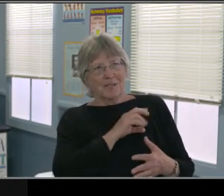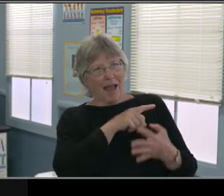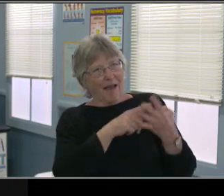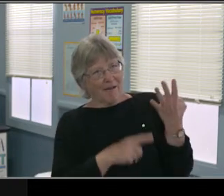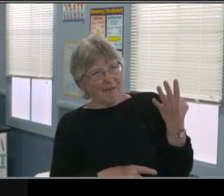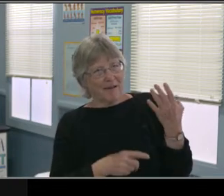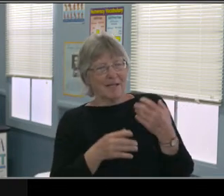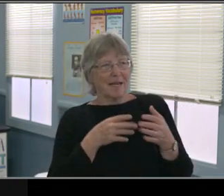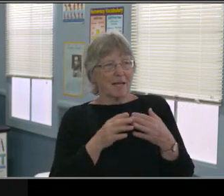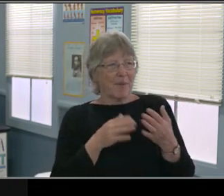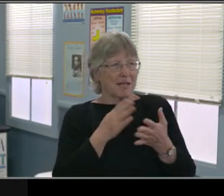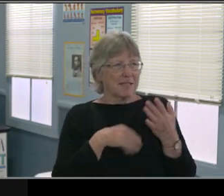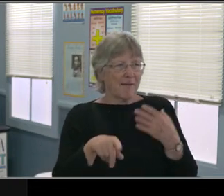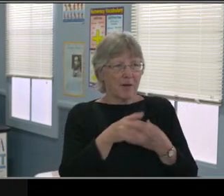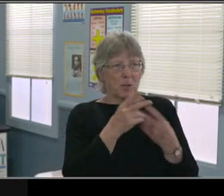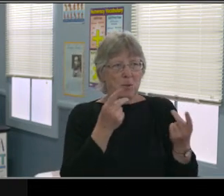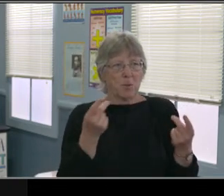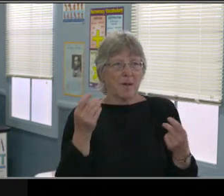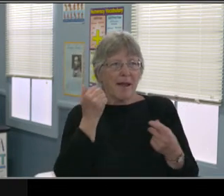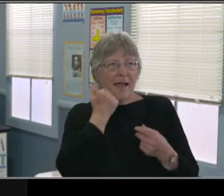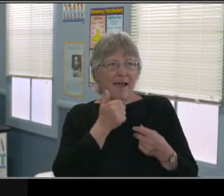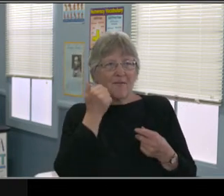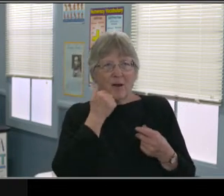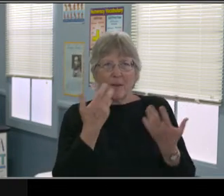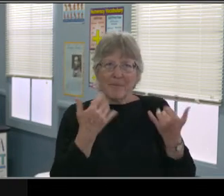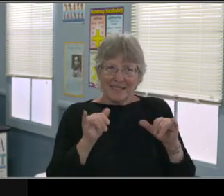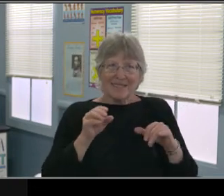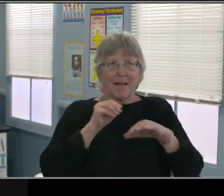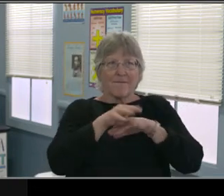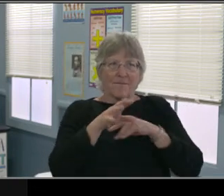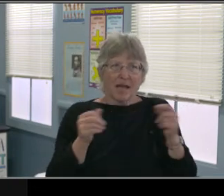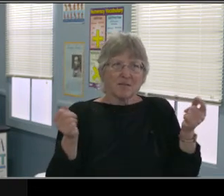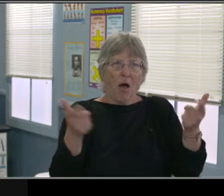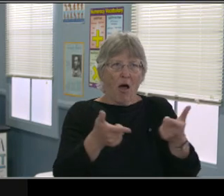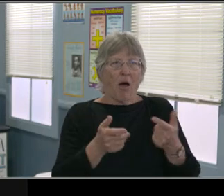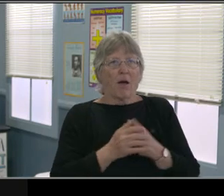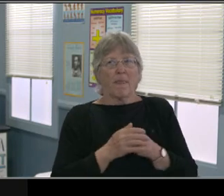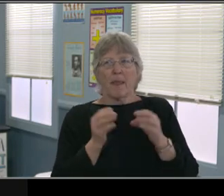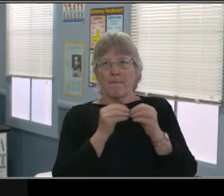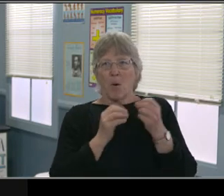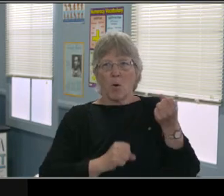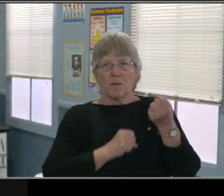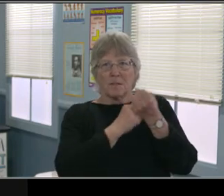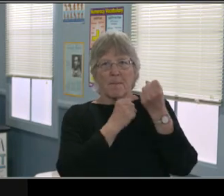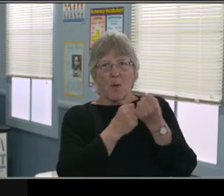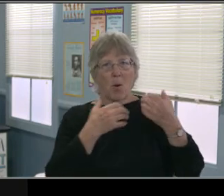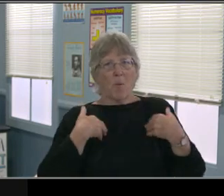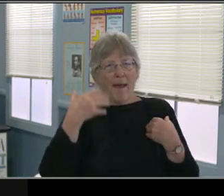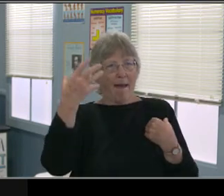that could add a lot. So, blue light, all of that and I'm not gonna go into details but I think we need to be mindful